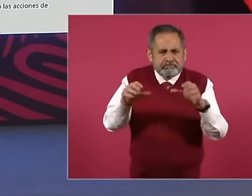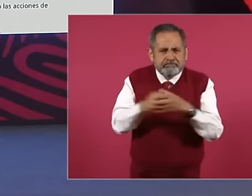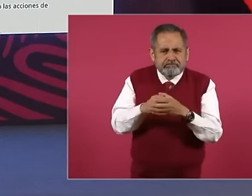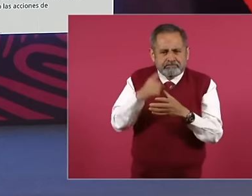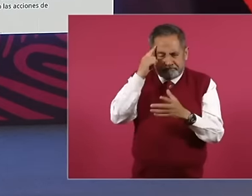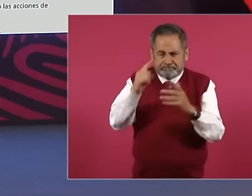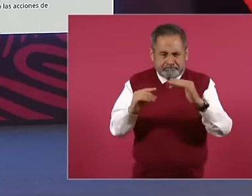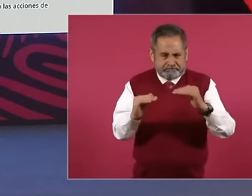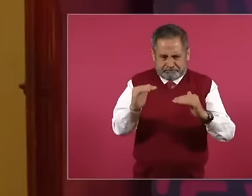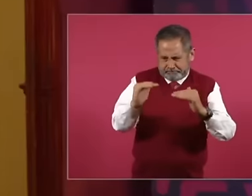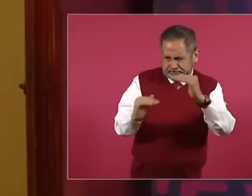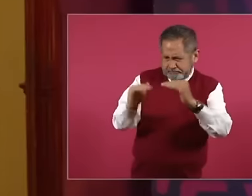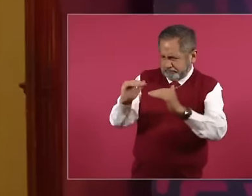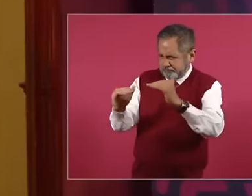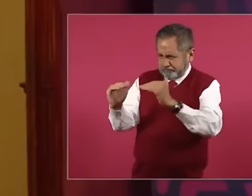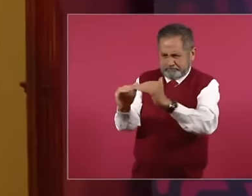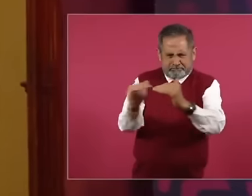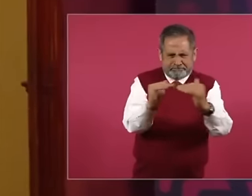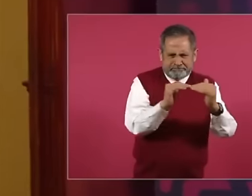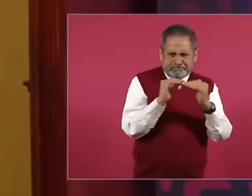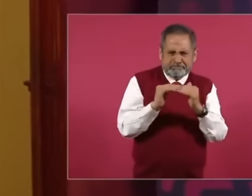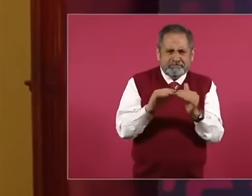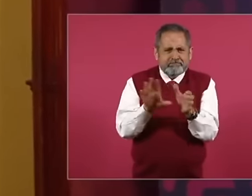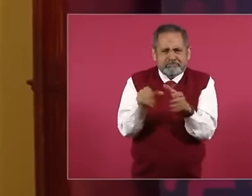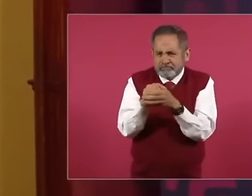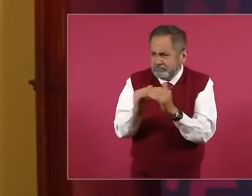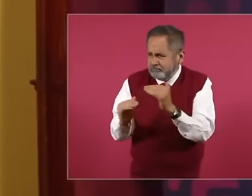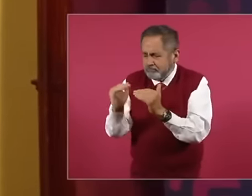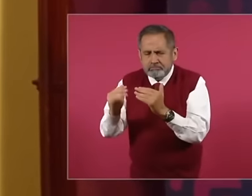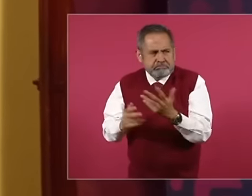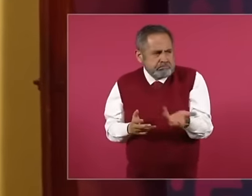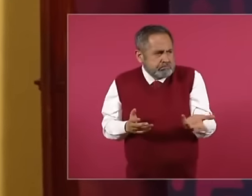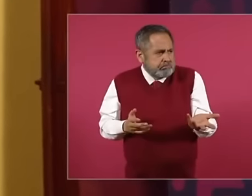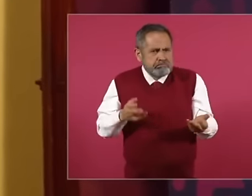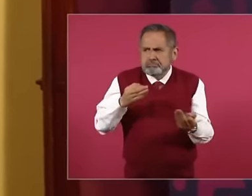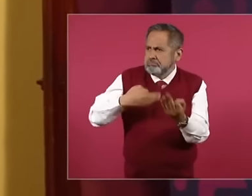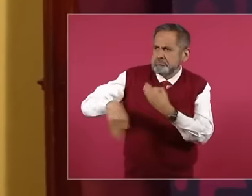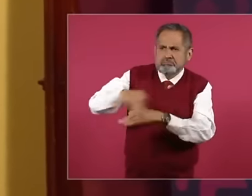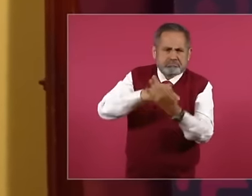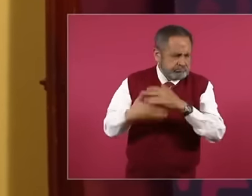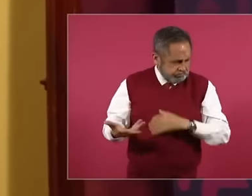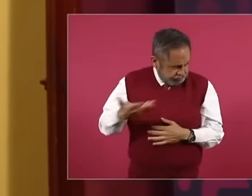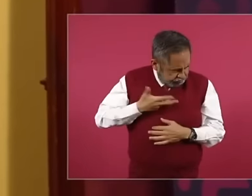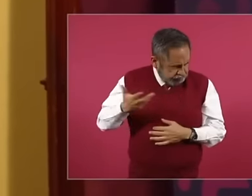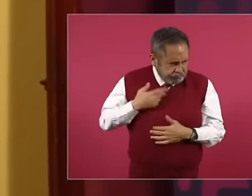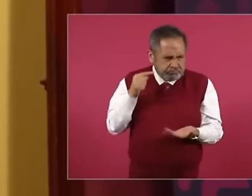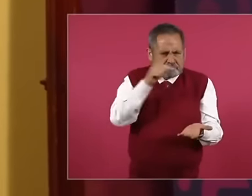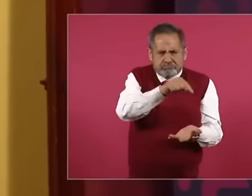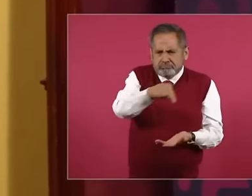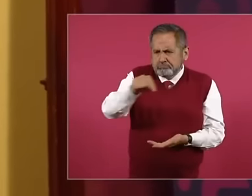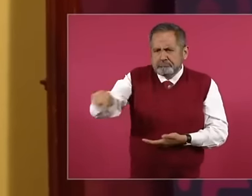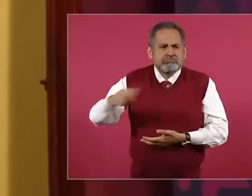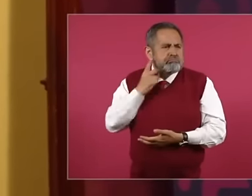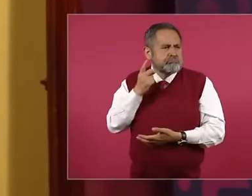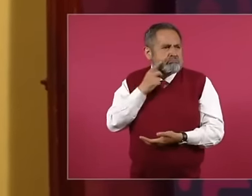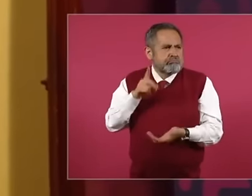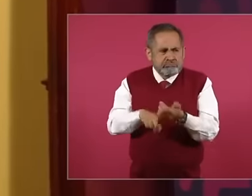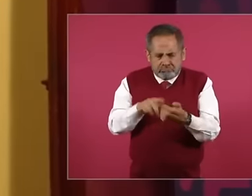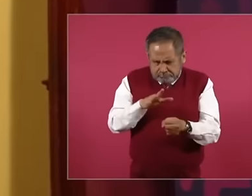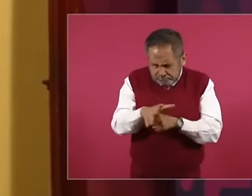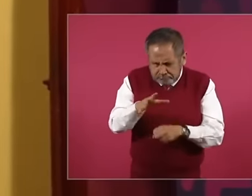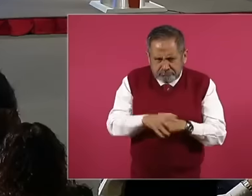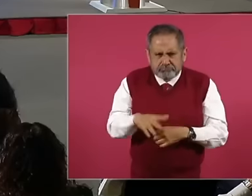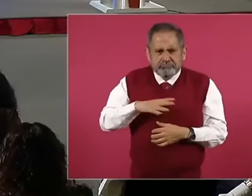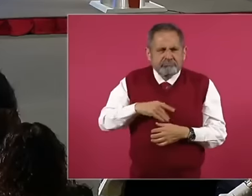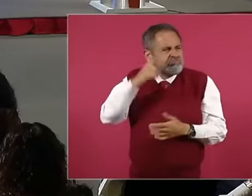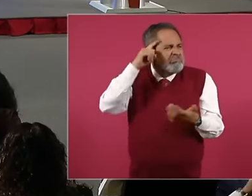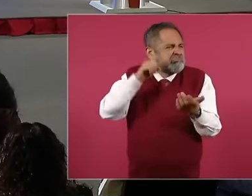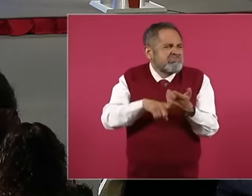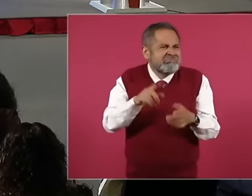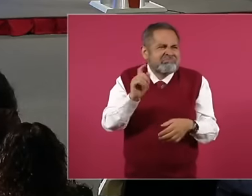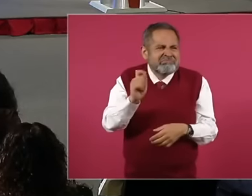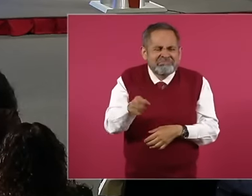represented because they are all going to be represented, I think that even the PRD